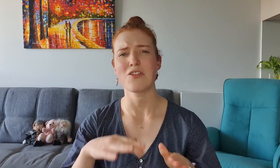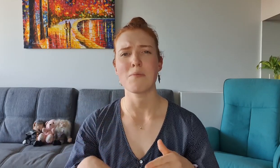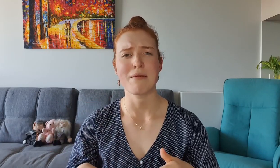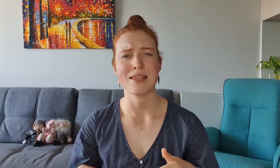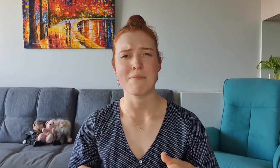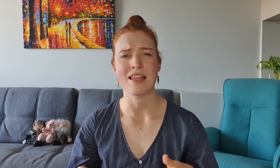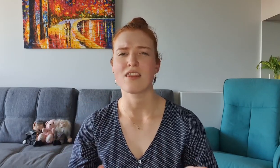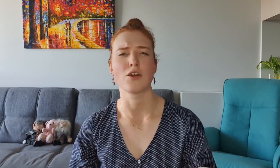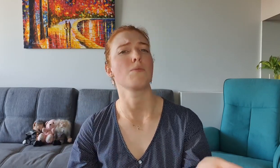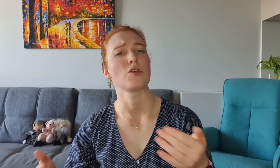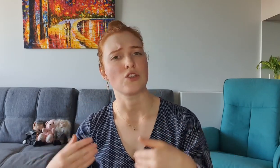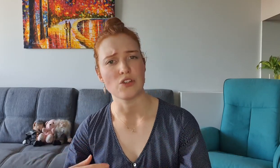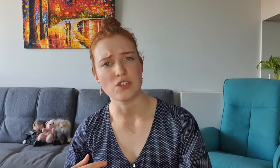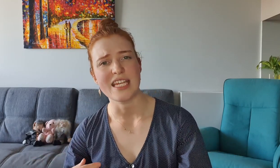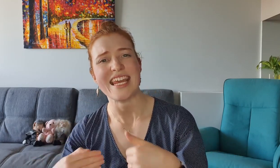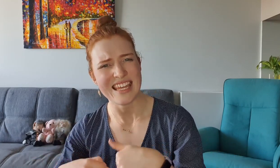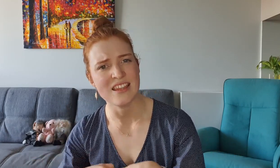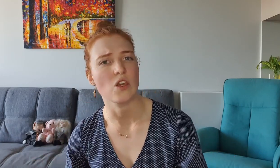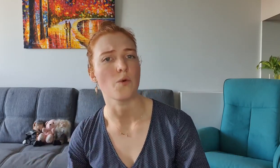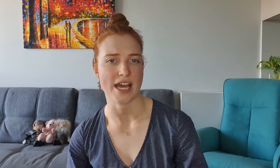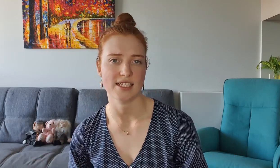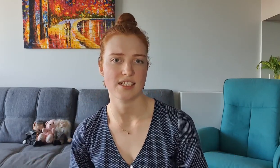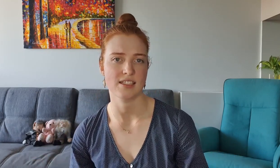Then I thought maybe they meant third most used in the US